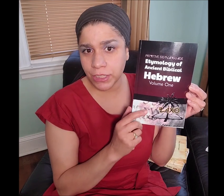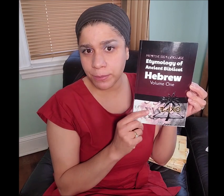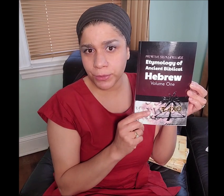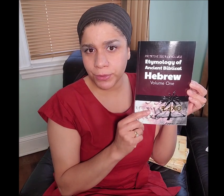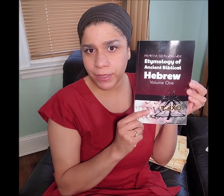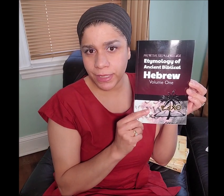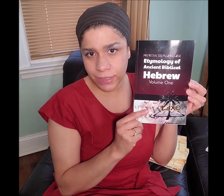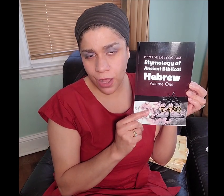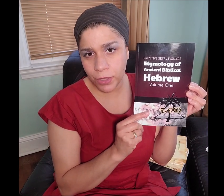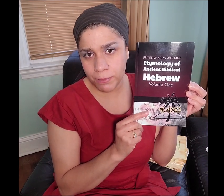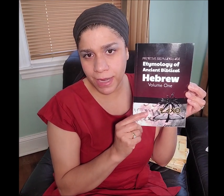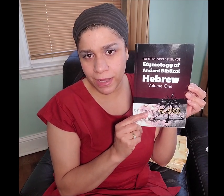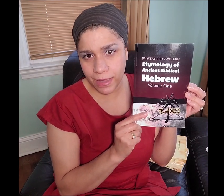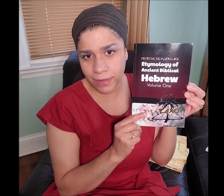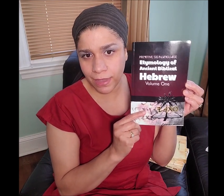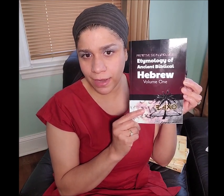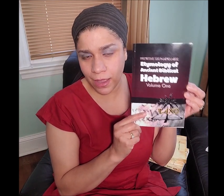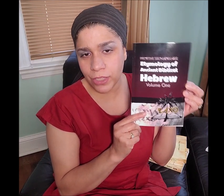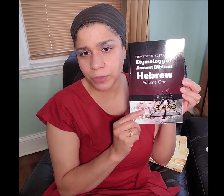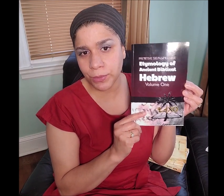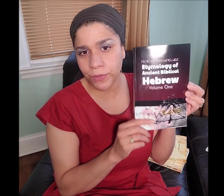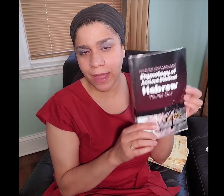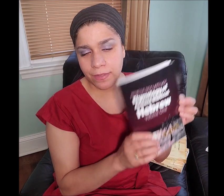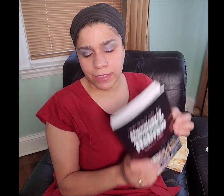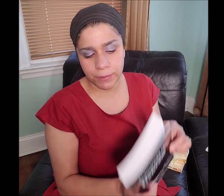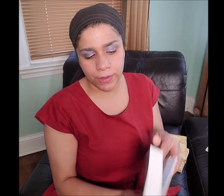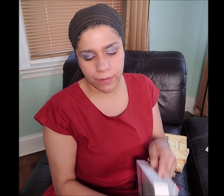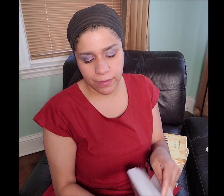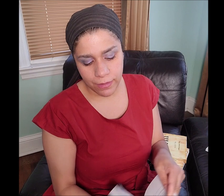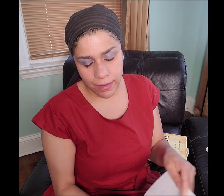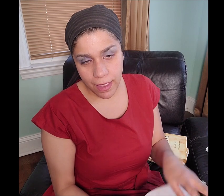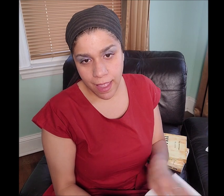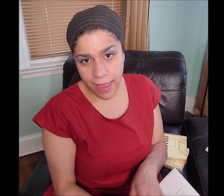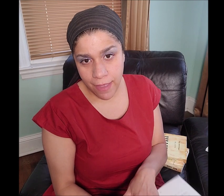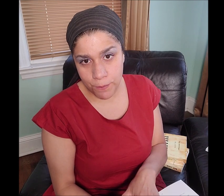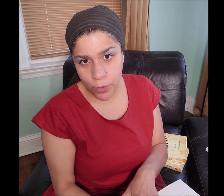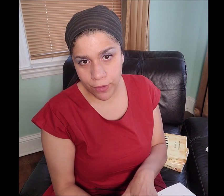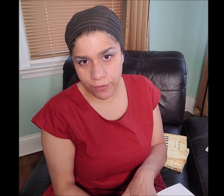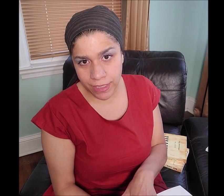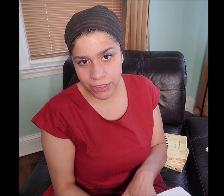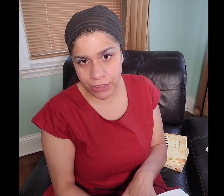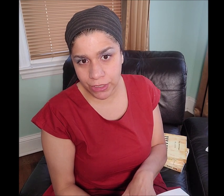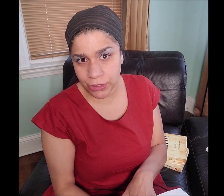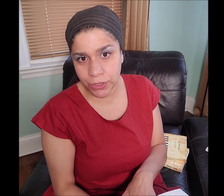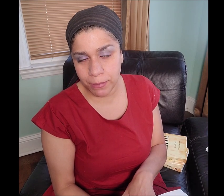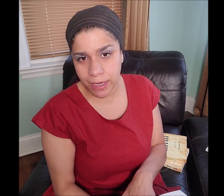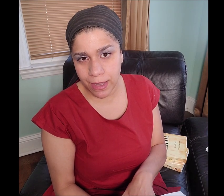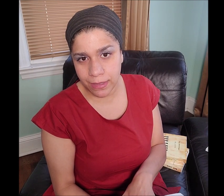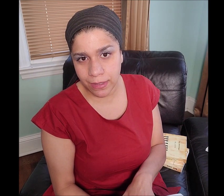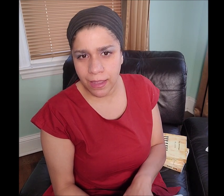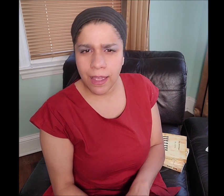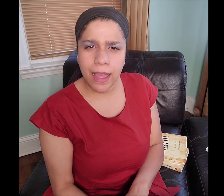Ancient Hebrew is called "Manakahthey 𐤌𐤍𐤇𐤕𐤉" and I also proved that in this book. I have more revelation concerning Manakahthey 𐤌𐤍𐤇𐤕𐤉.